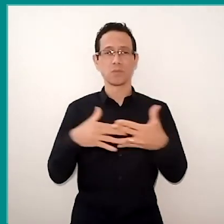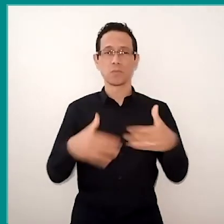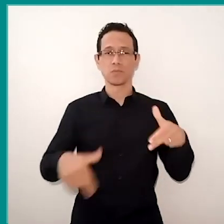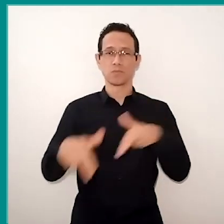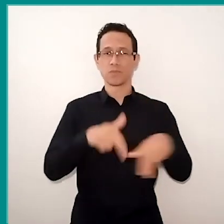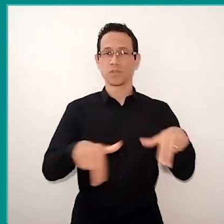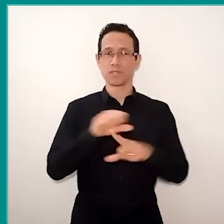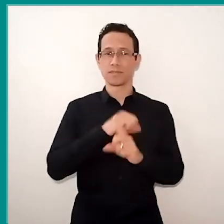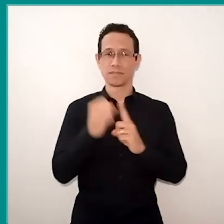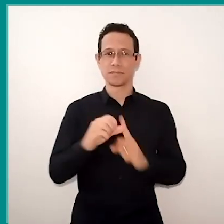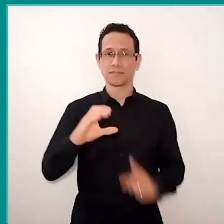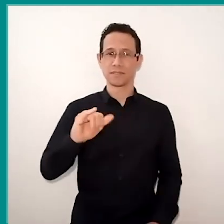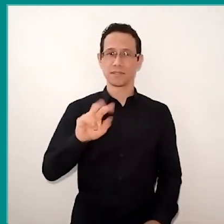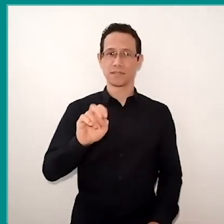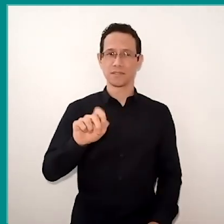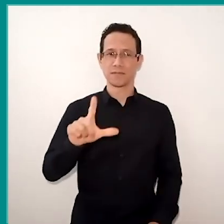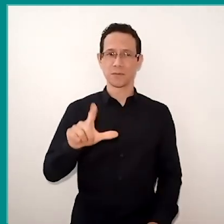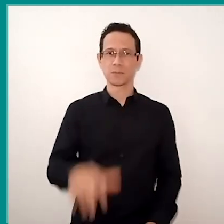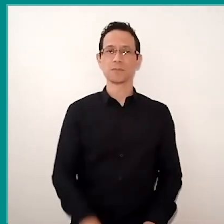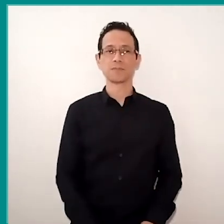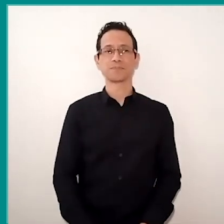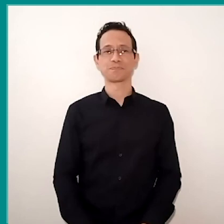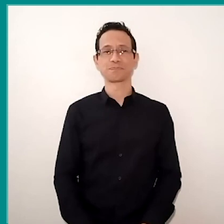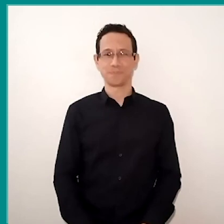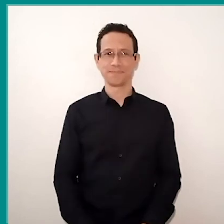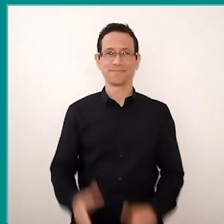Before inviting our guests, I want to bring some data